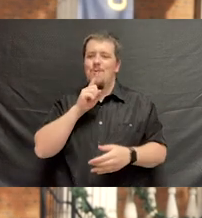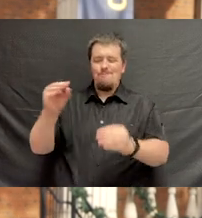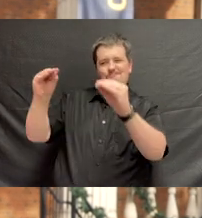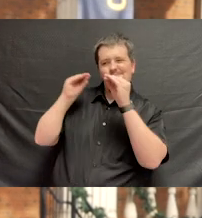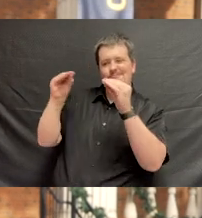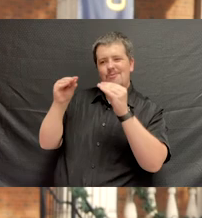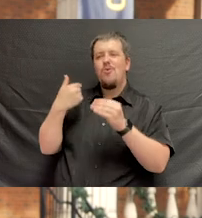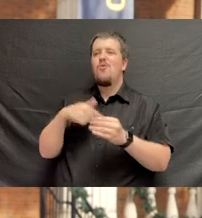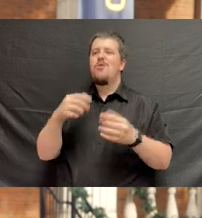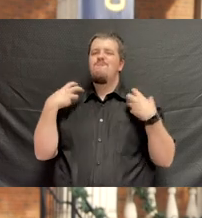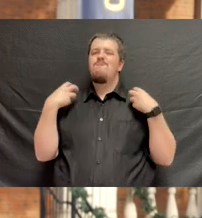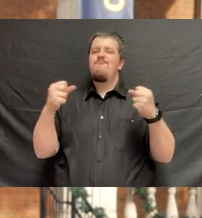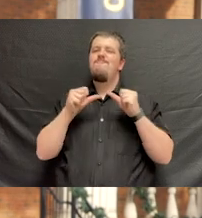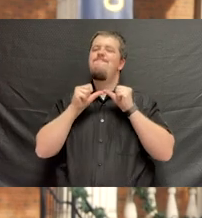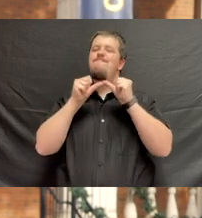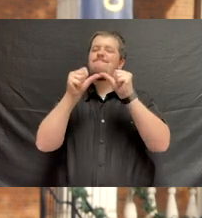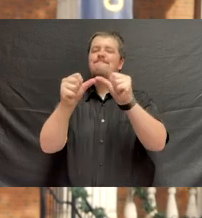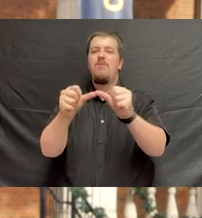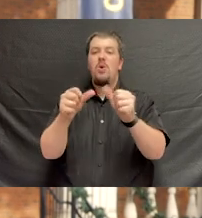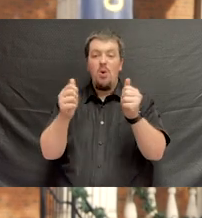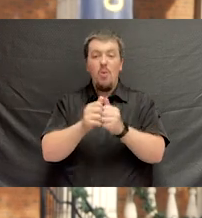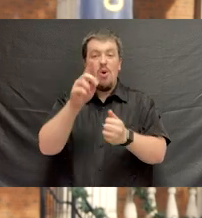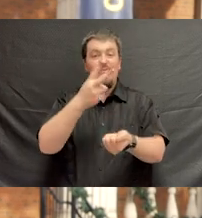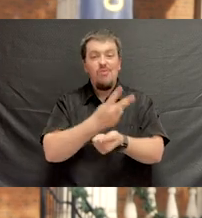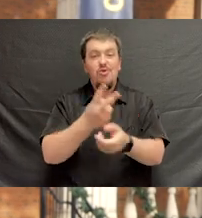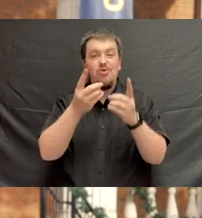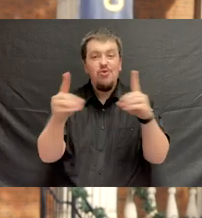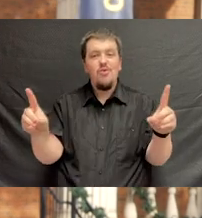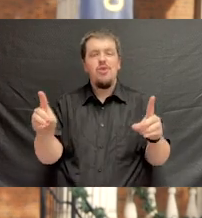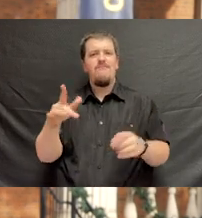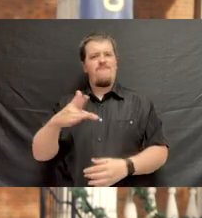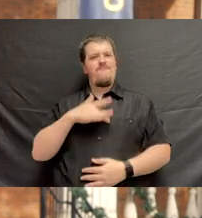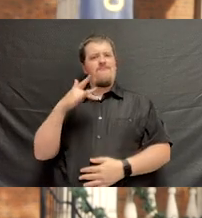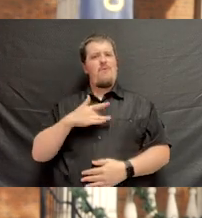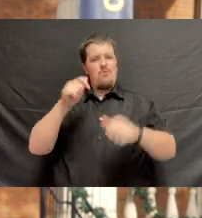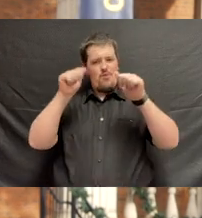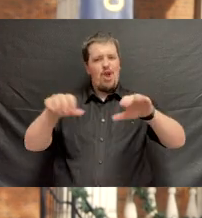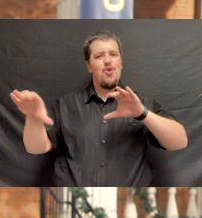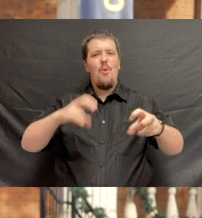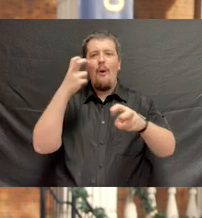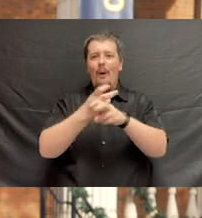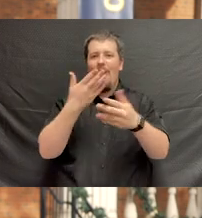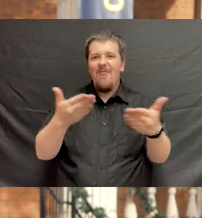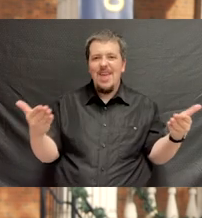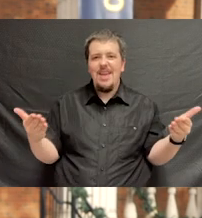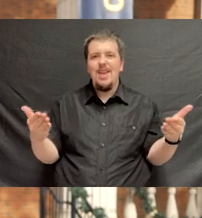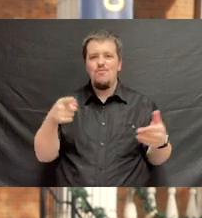It has taught us that we are resilient. With your graduate degree, and with this sense of being able to do the hard things,